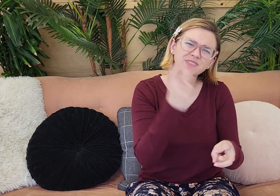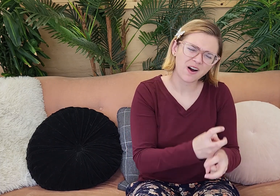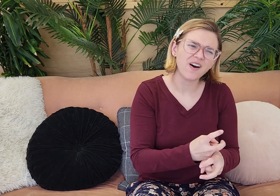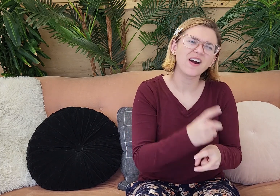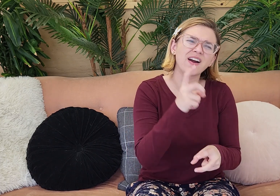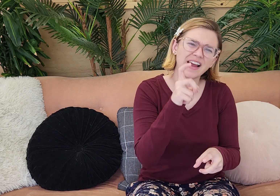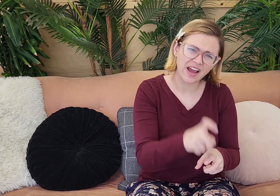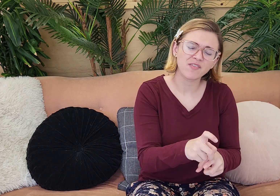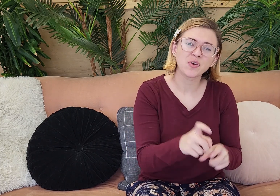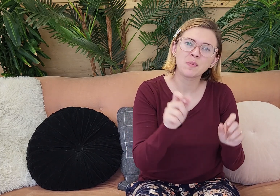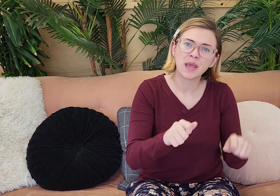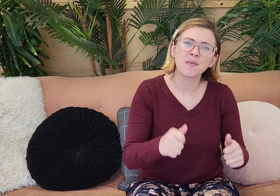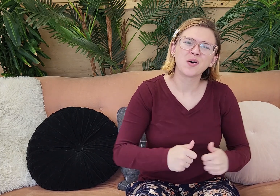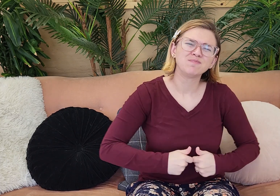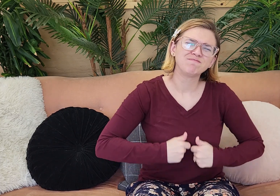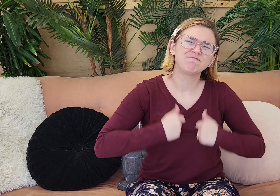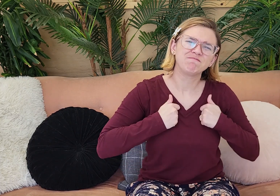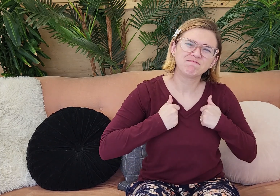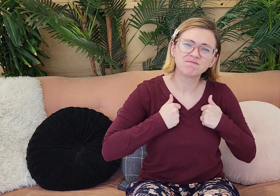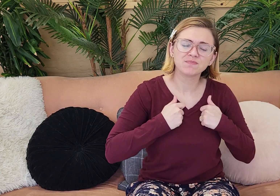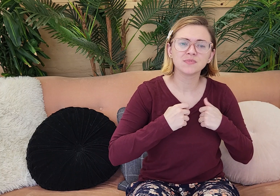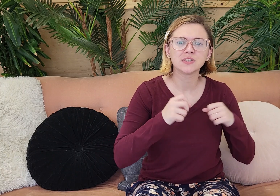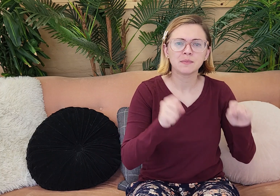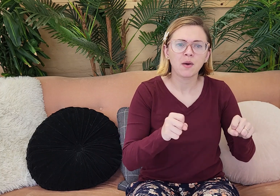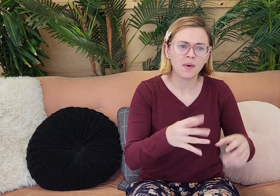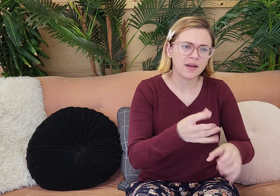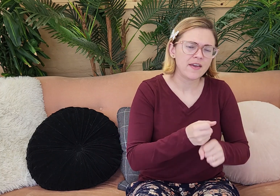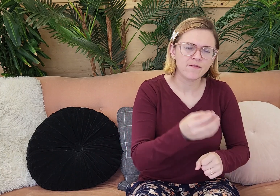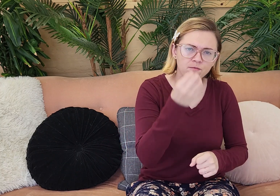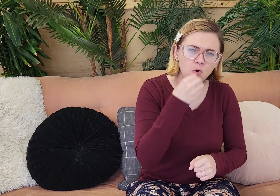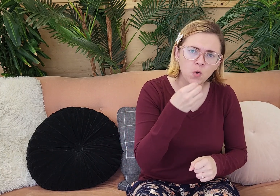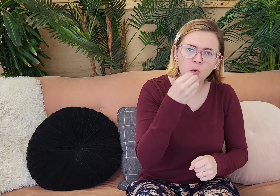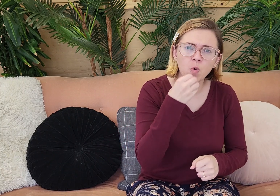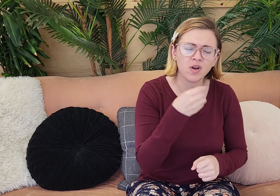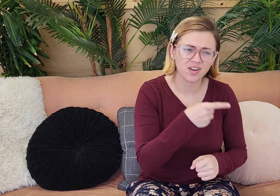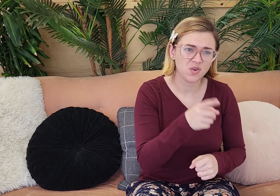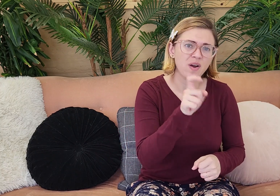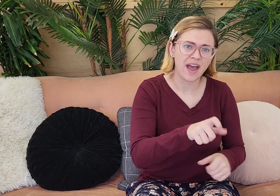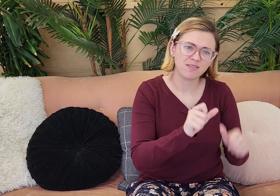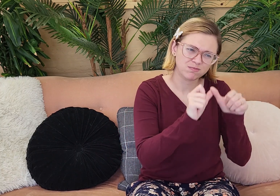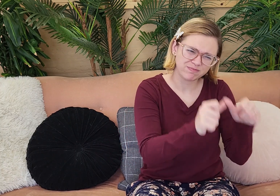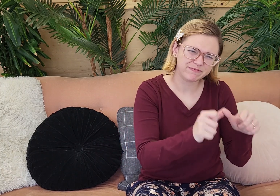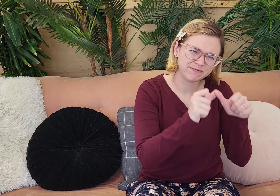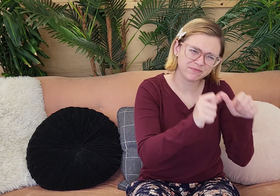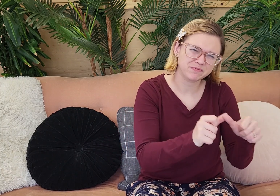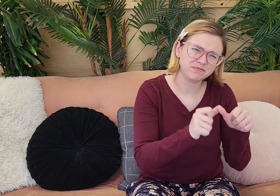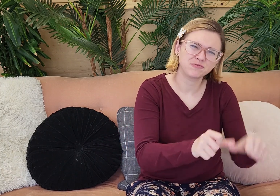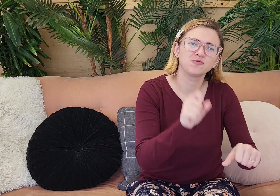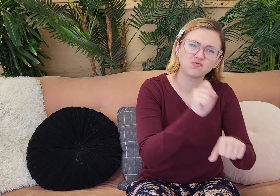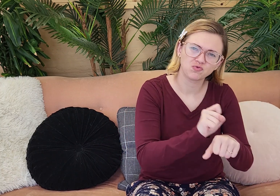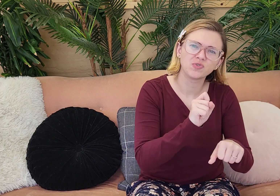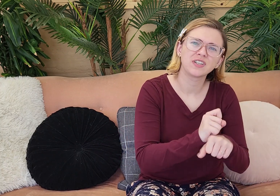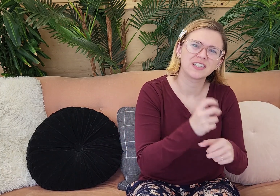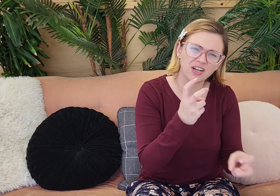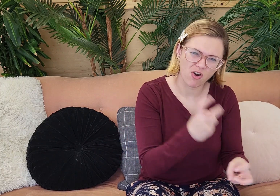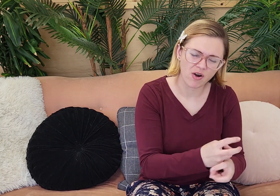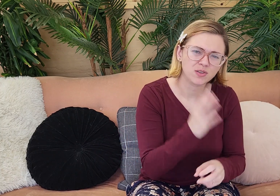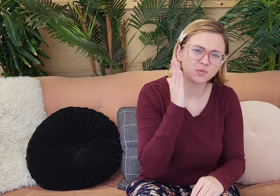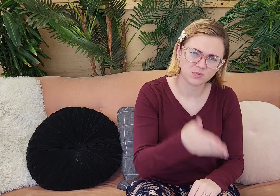going to have to work extremely hard to be able to survive, to be able to get food. You are constantly going to be